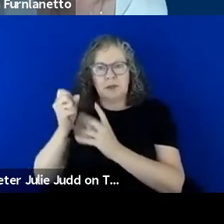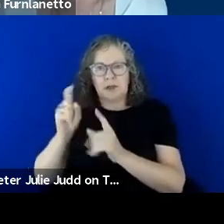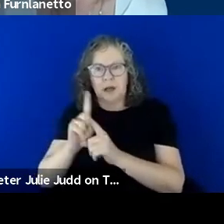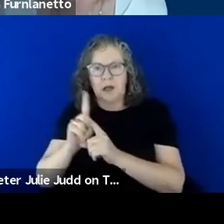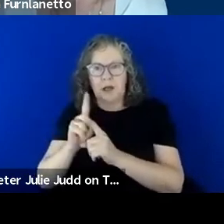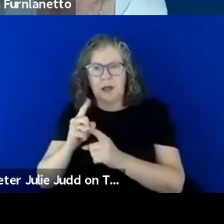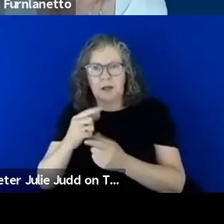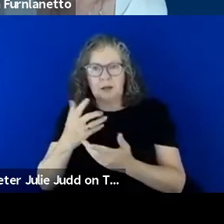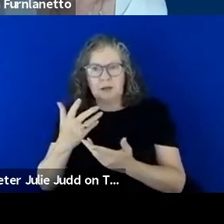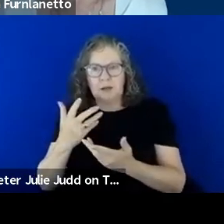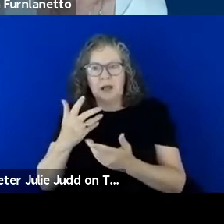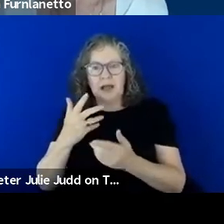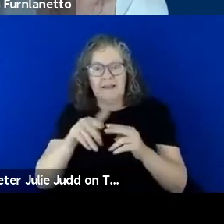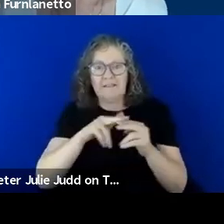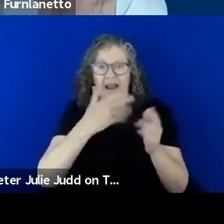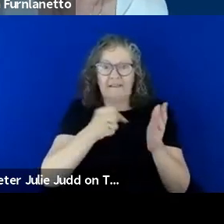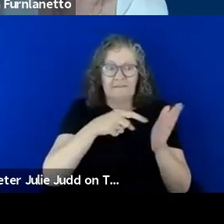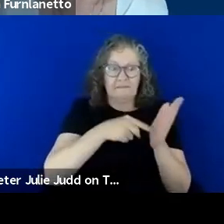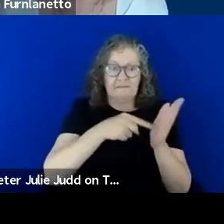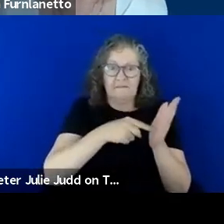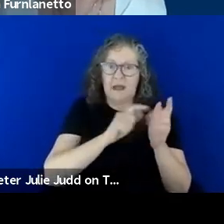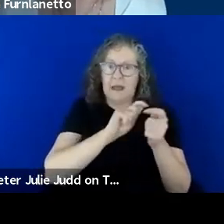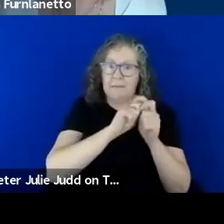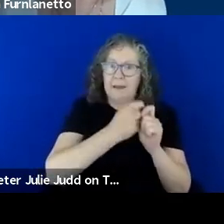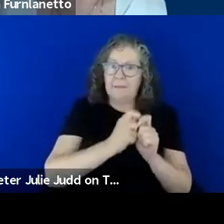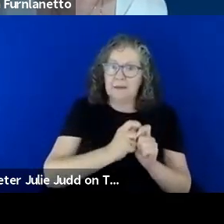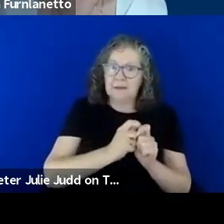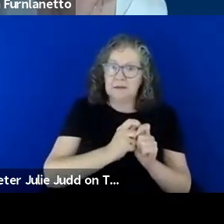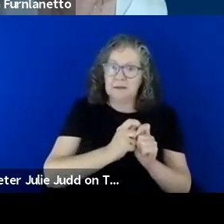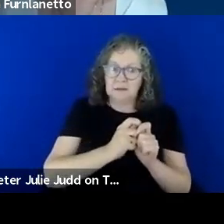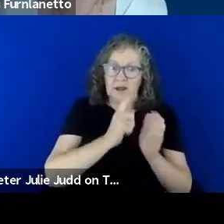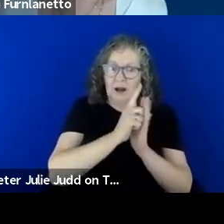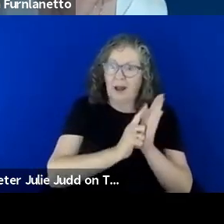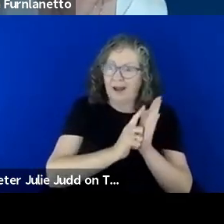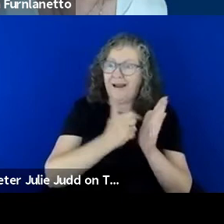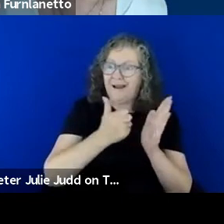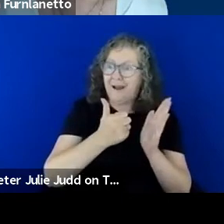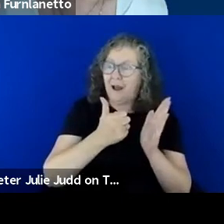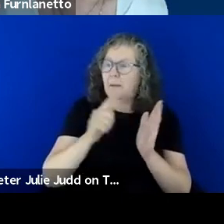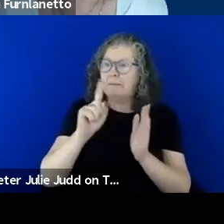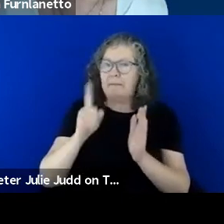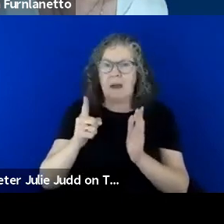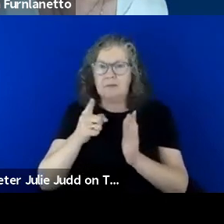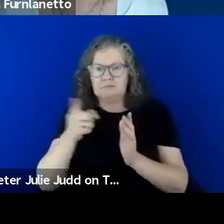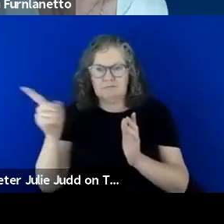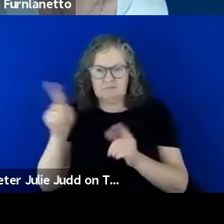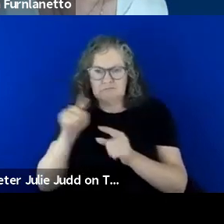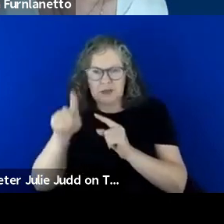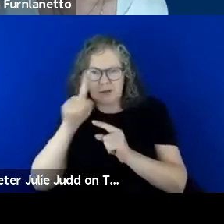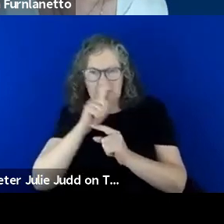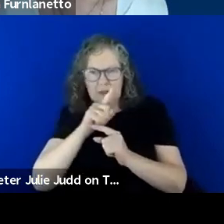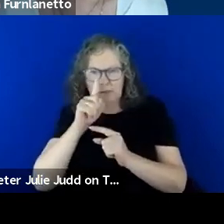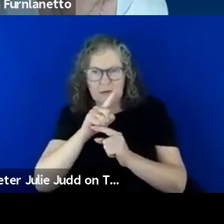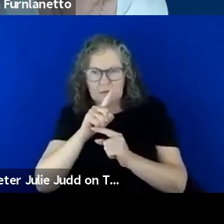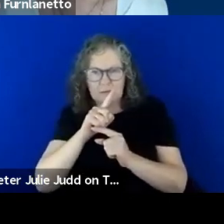amendment so we would come across that but the majority of our people's disability everyday